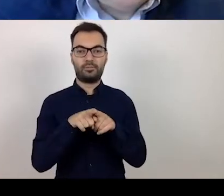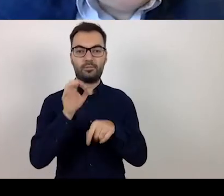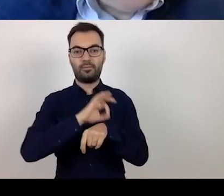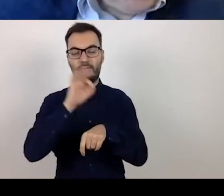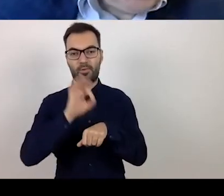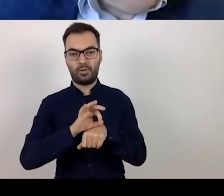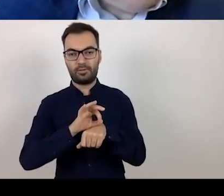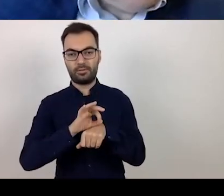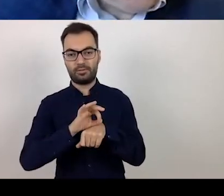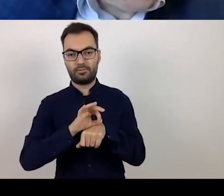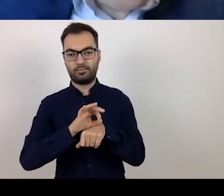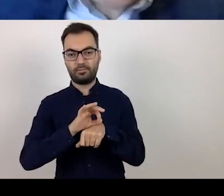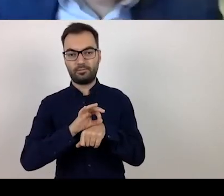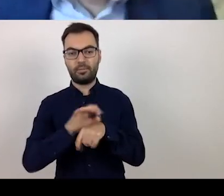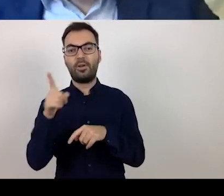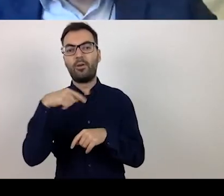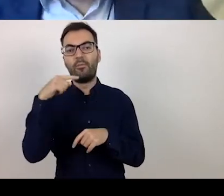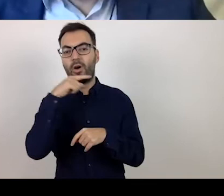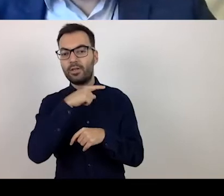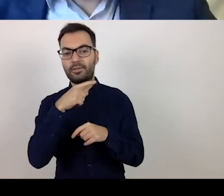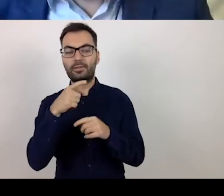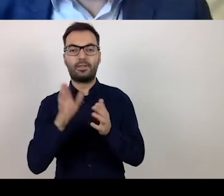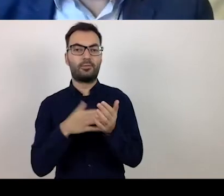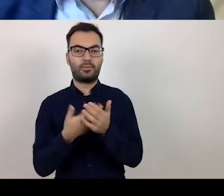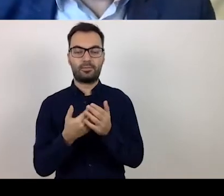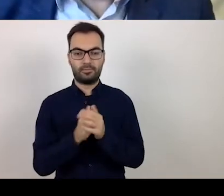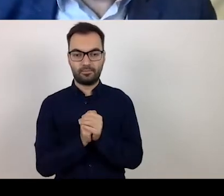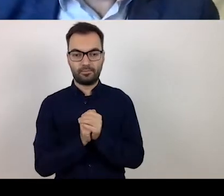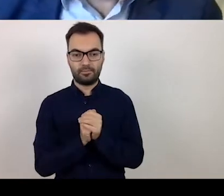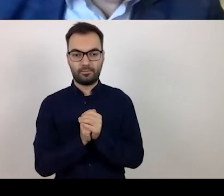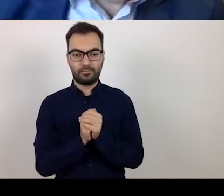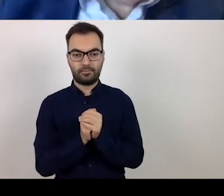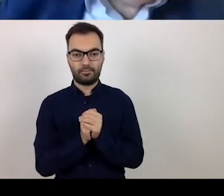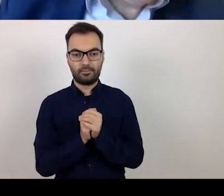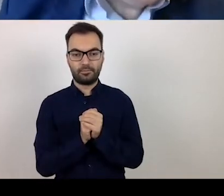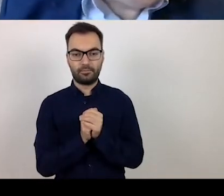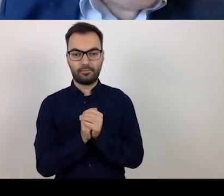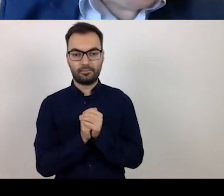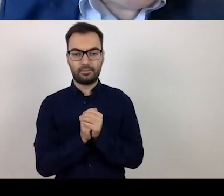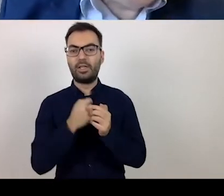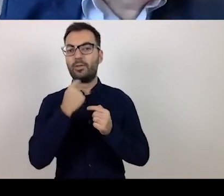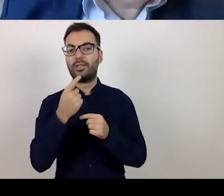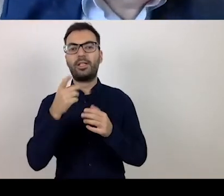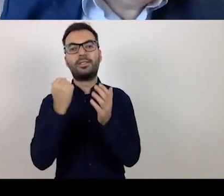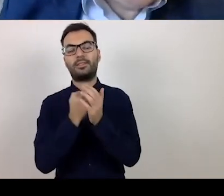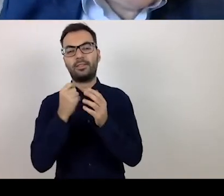are able, above all, to identify certain points